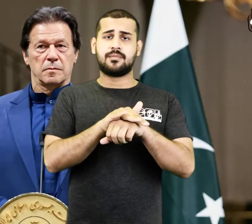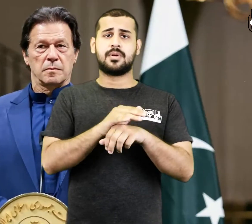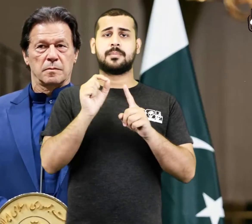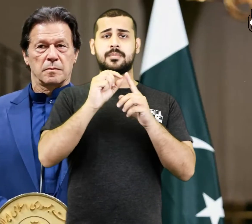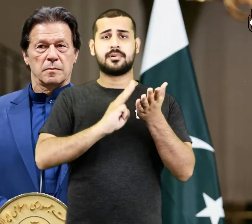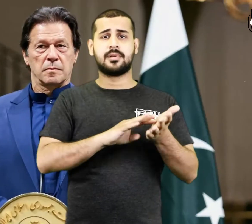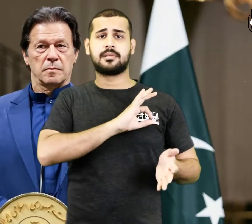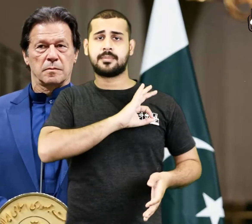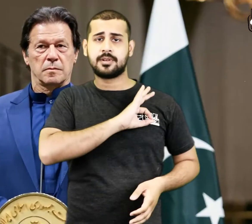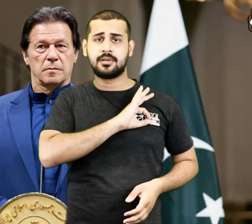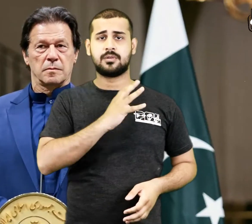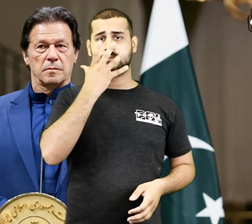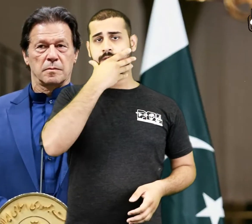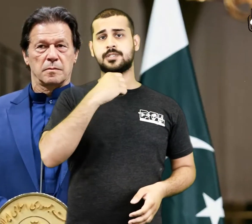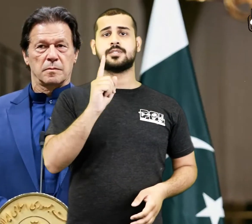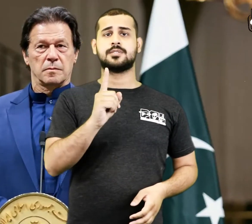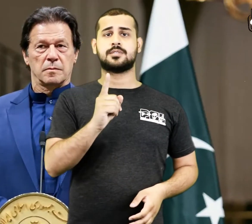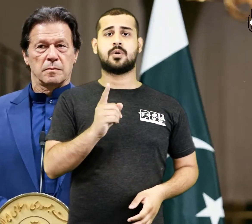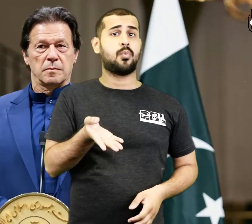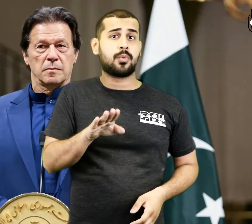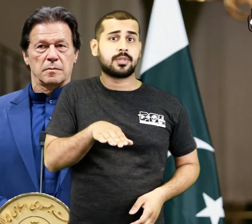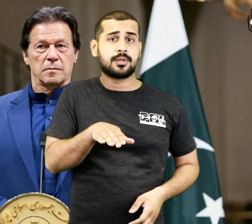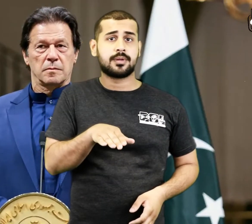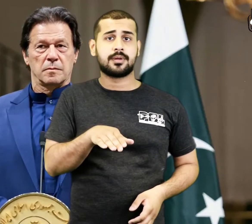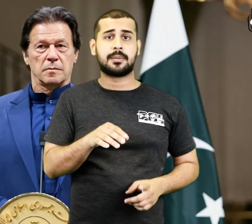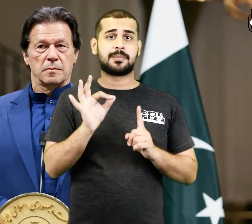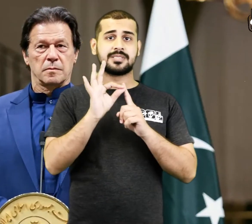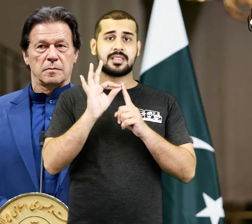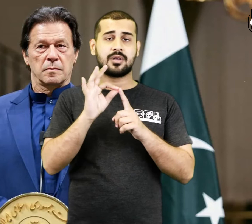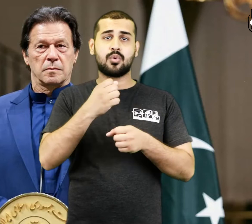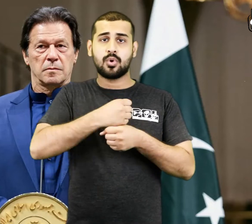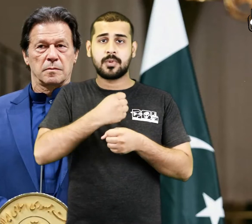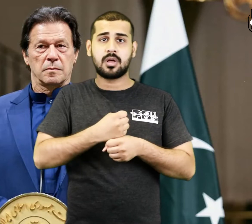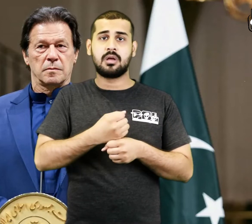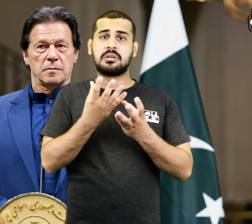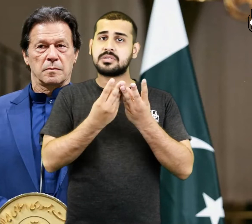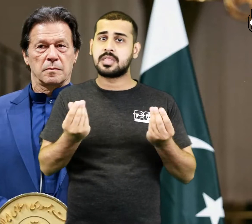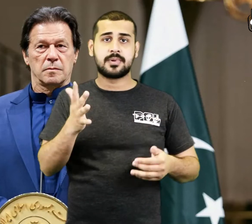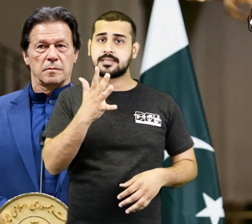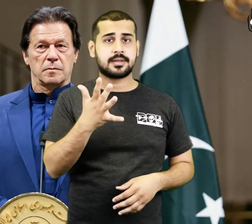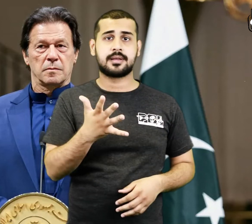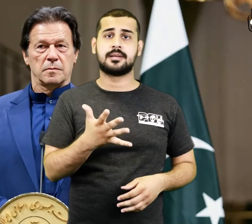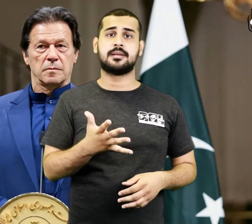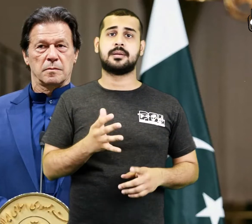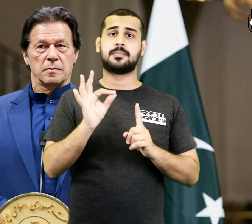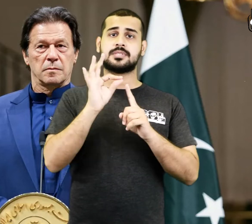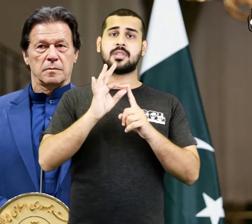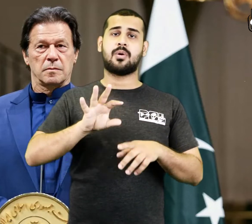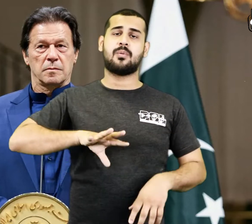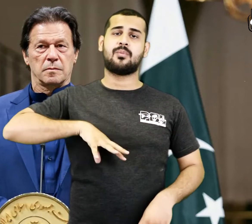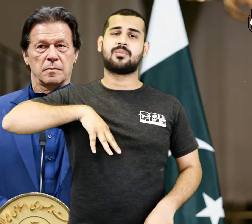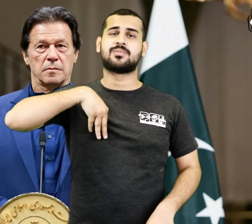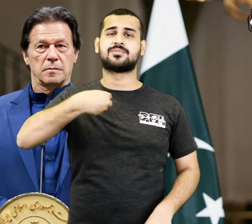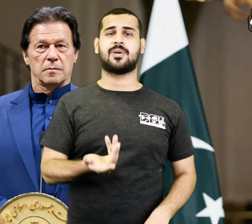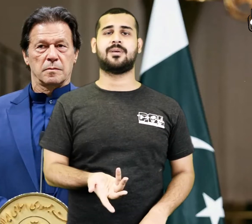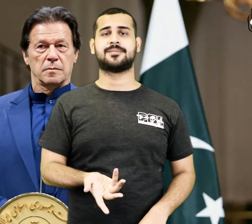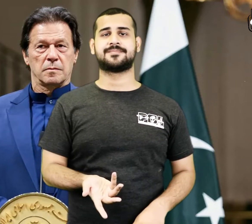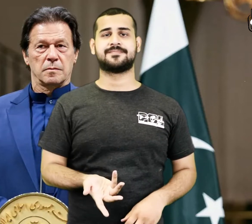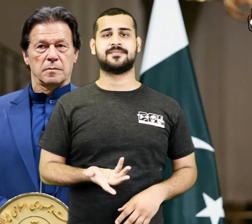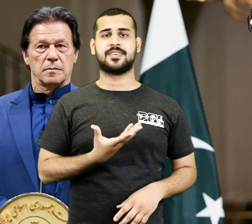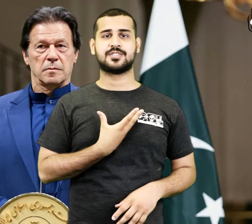The letter has threatened Imran Khan; if the no-confidence motion failed, Pakistan would suffer.